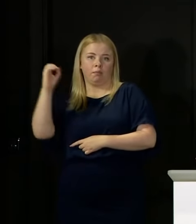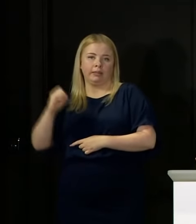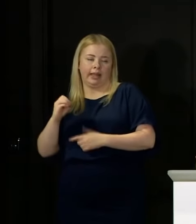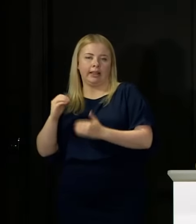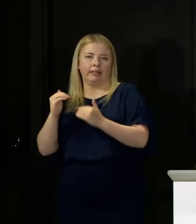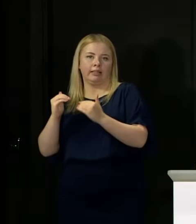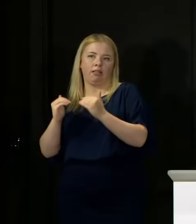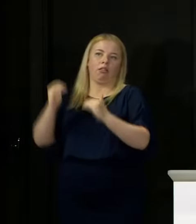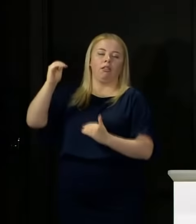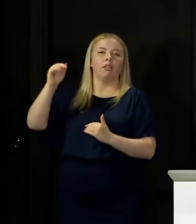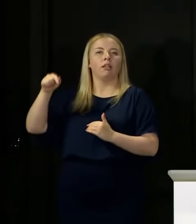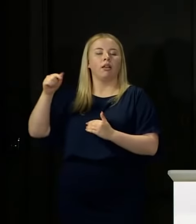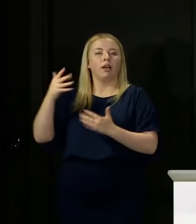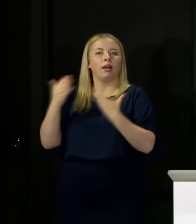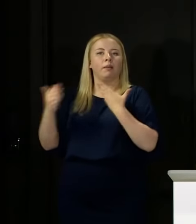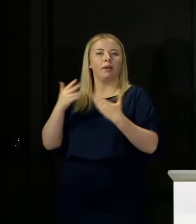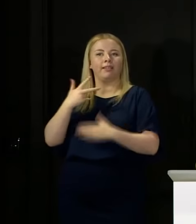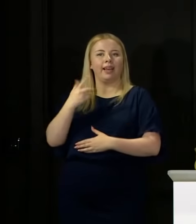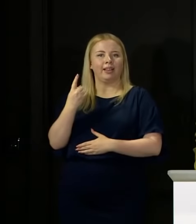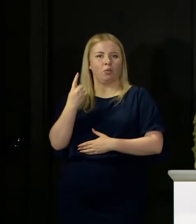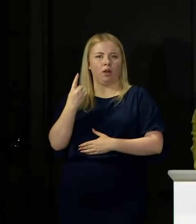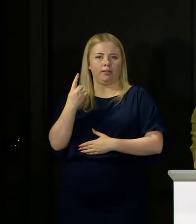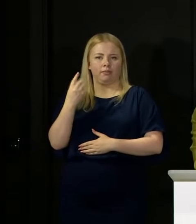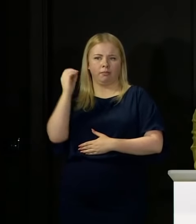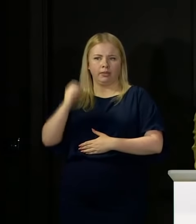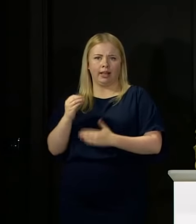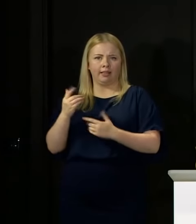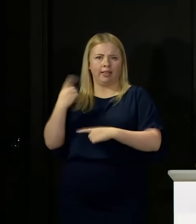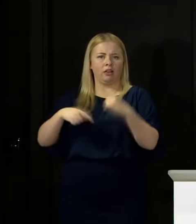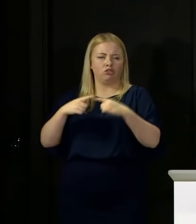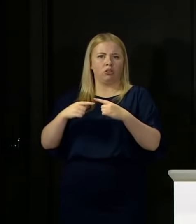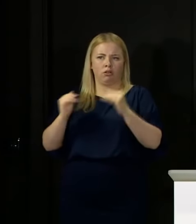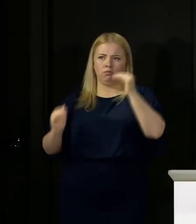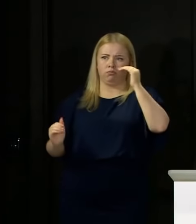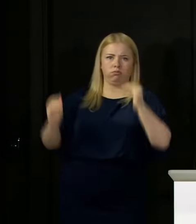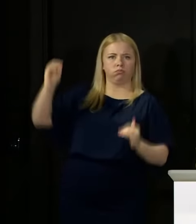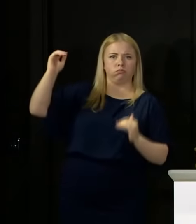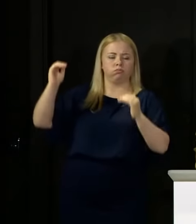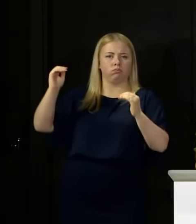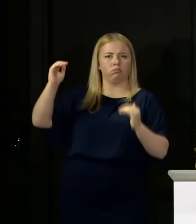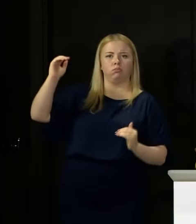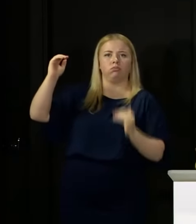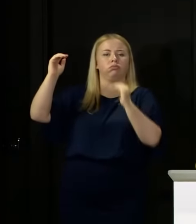compared to 81 per cent last year had passed Highers, you would be saying to me, First